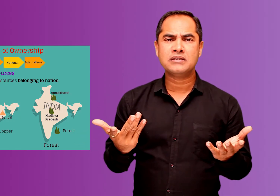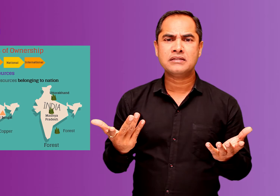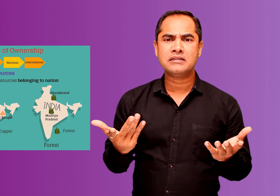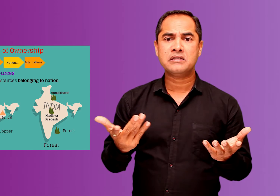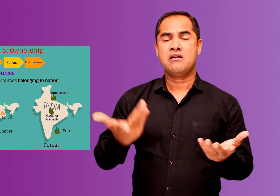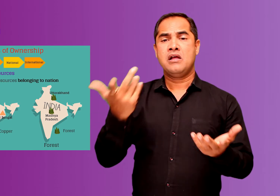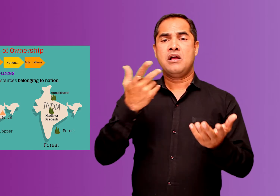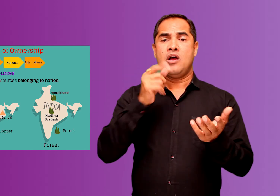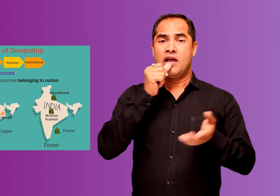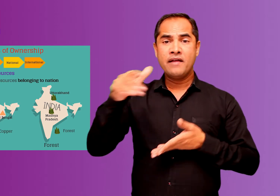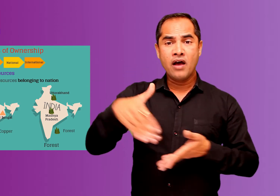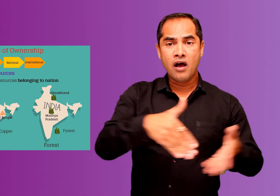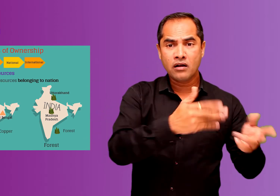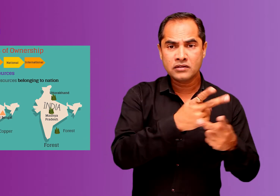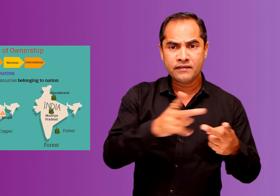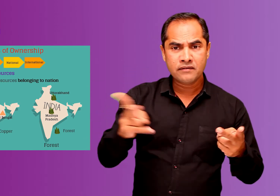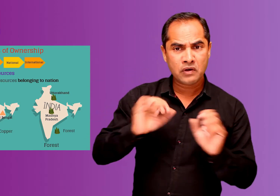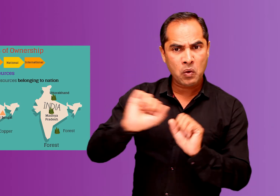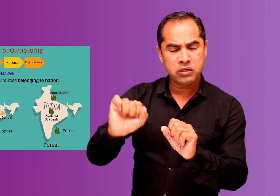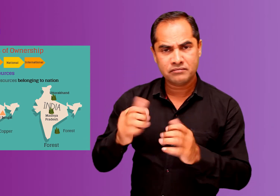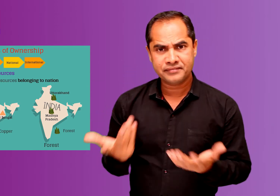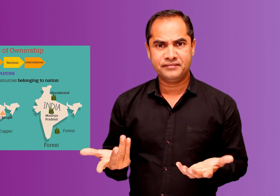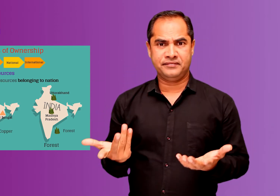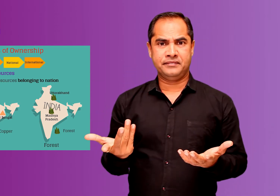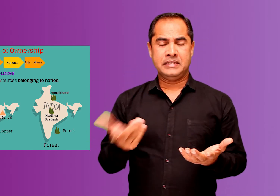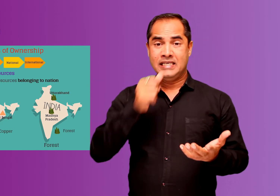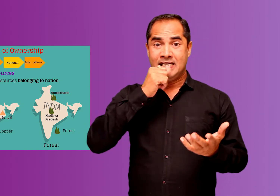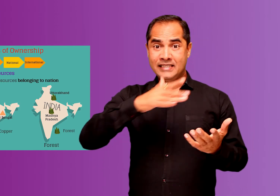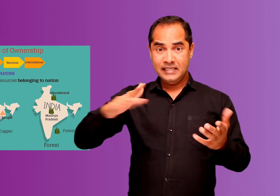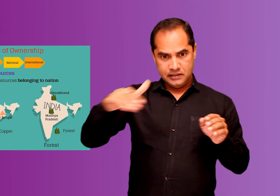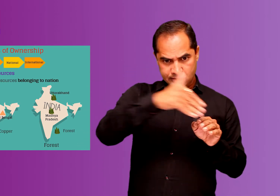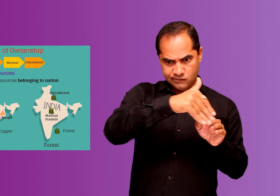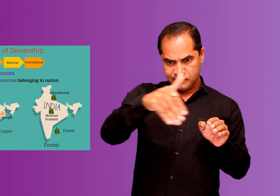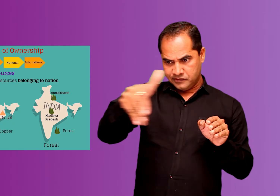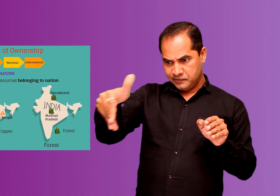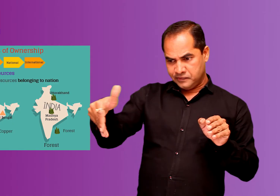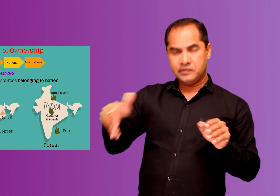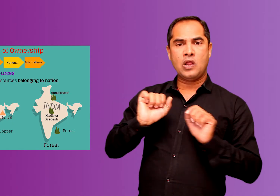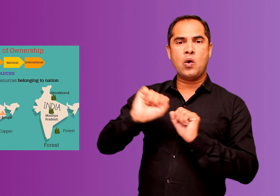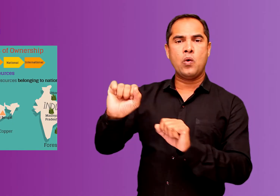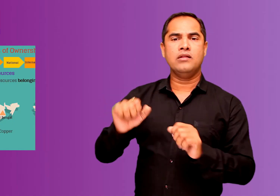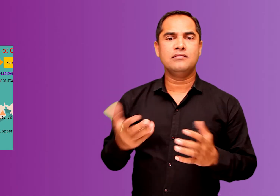by the country for an example rivers which fall inside the boundary of the